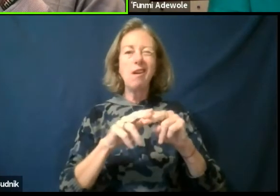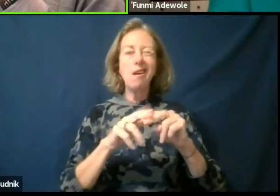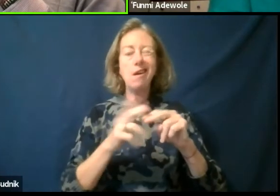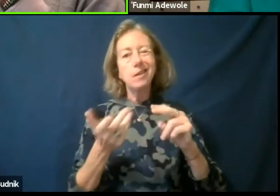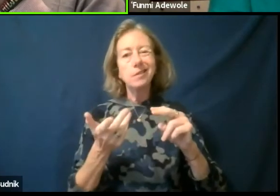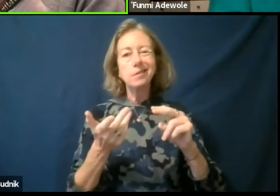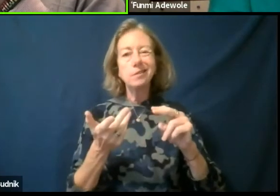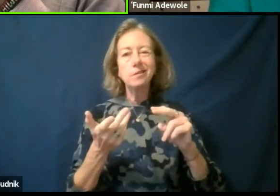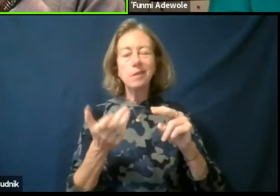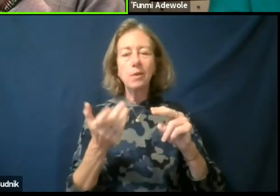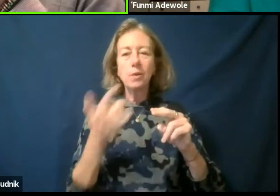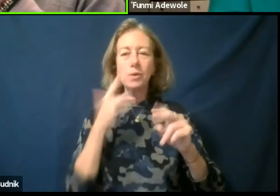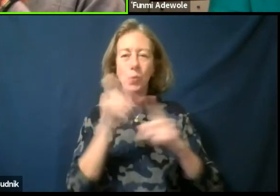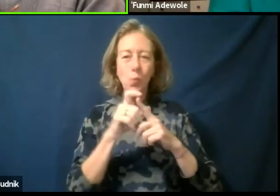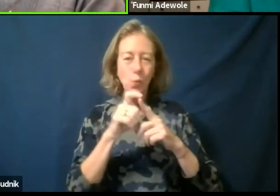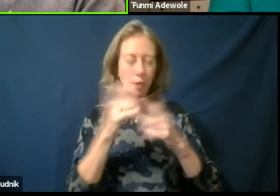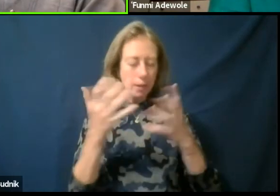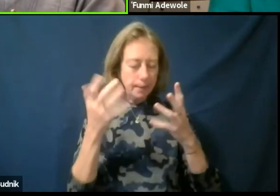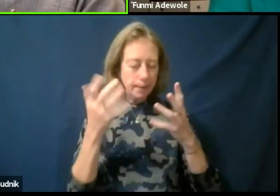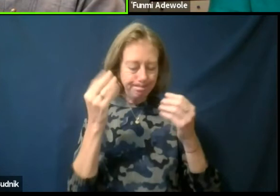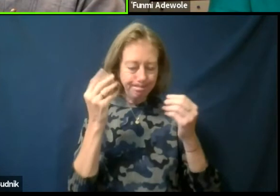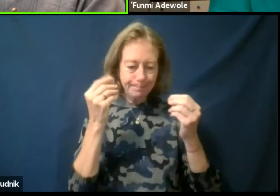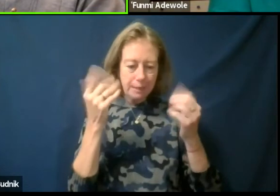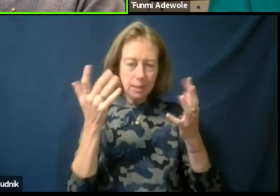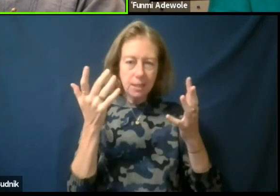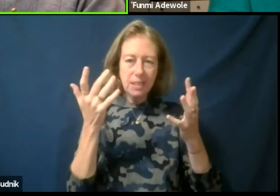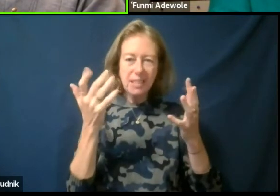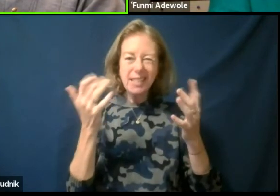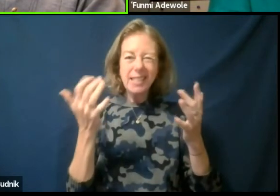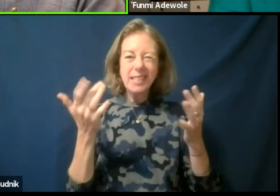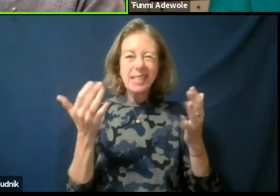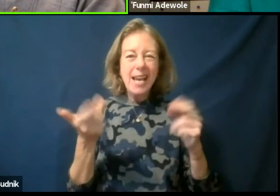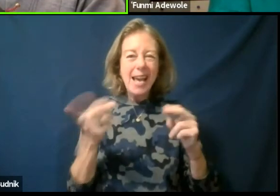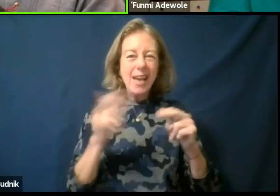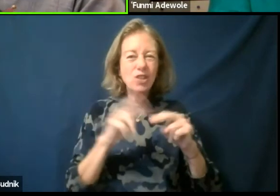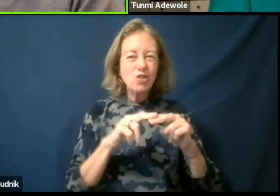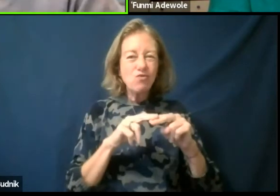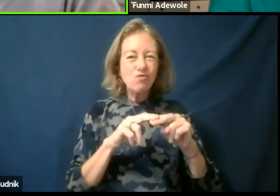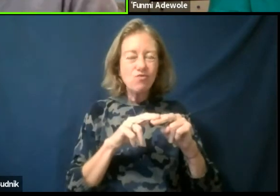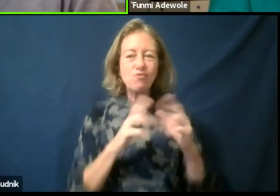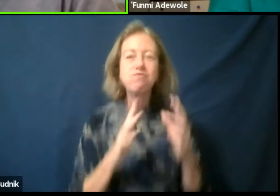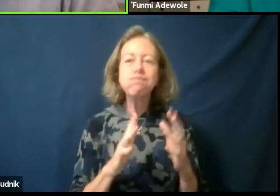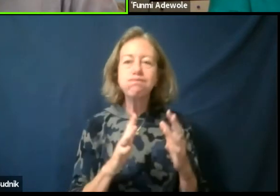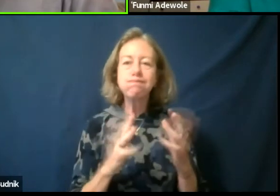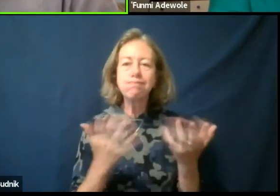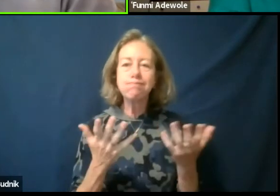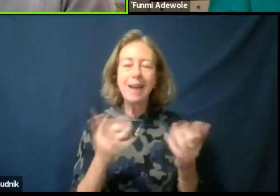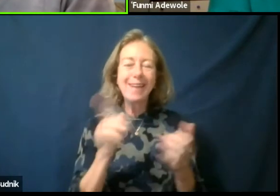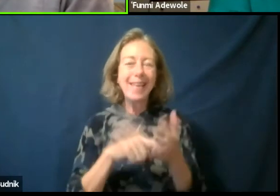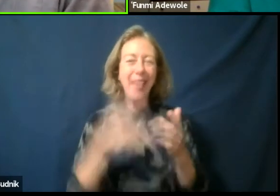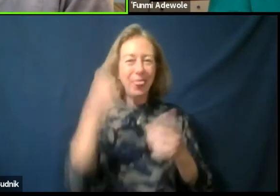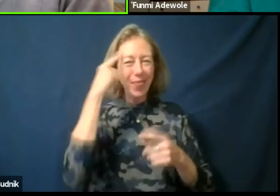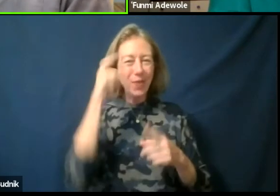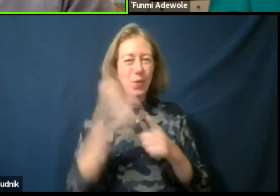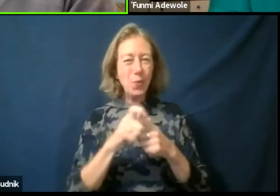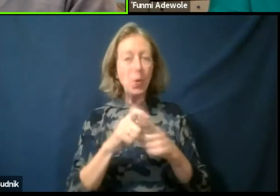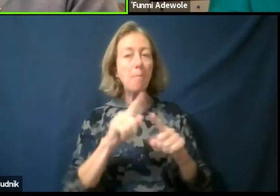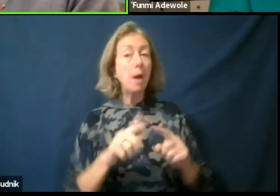I am looking for that word, extra I can't remember that word now. However, applied theater is you know